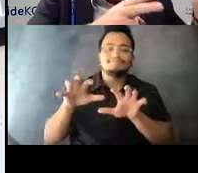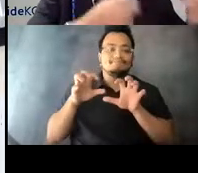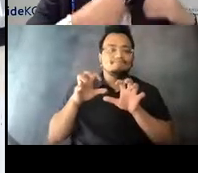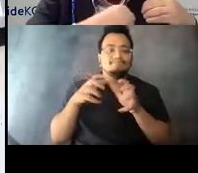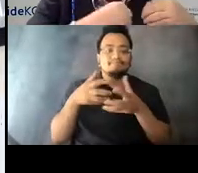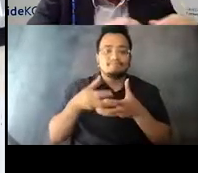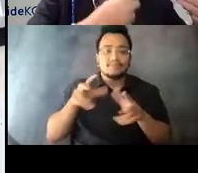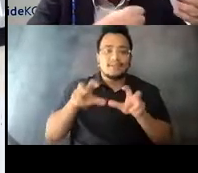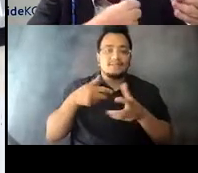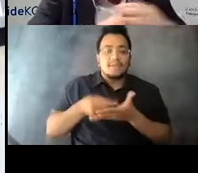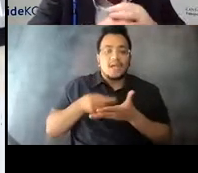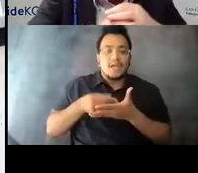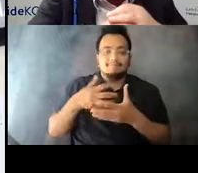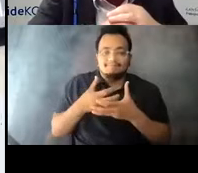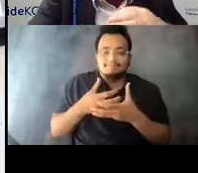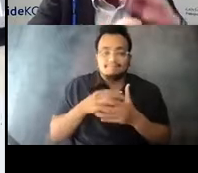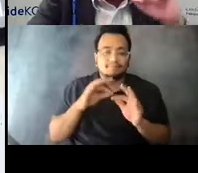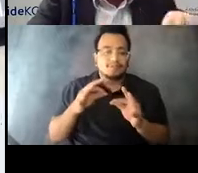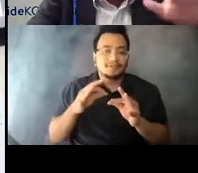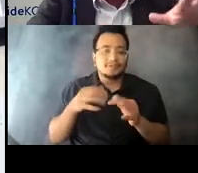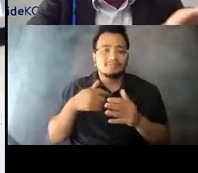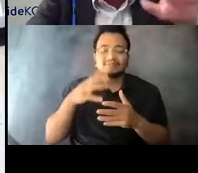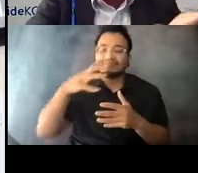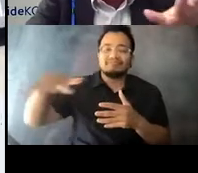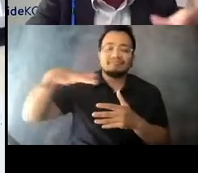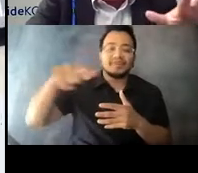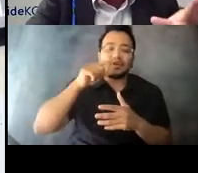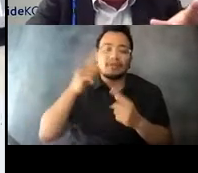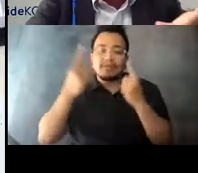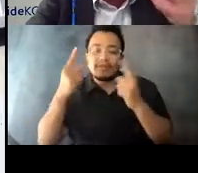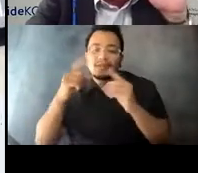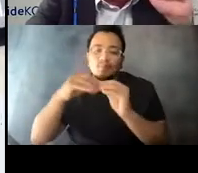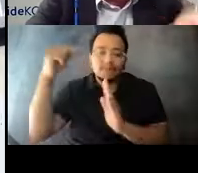15:01:59 What I'm saying is what we're doing is we're weaving ourselves into the community fabric.